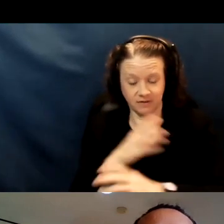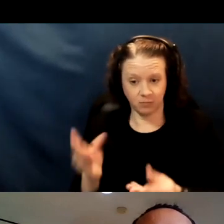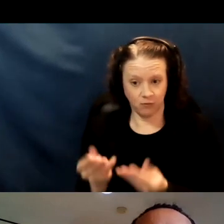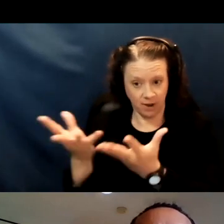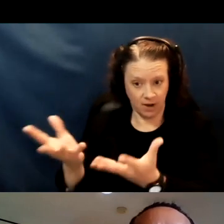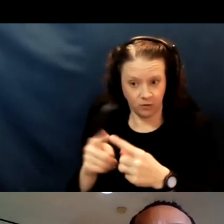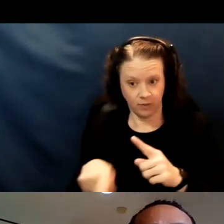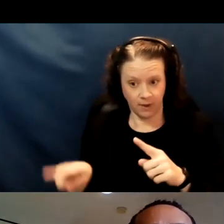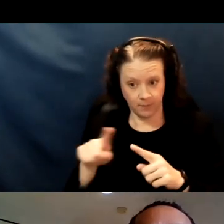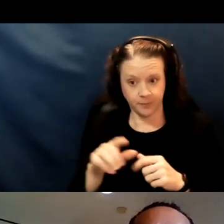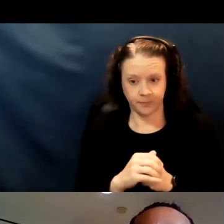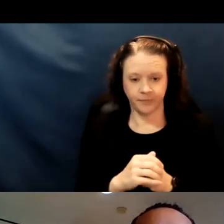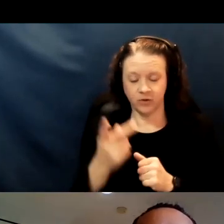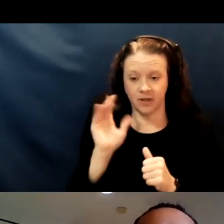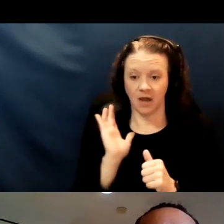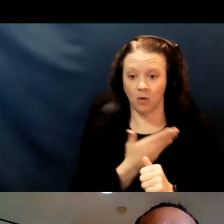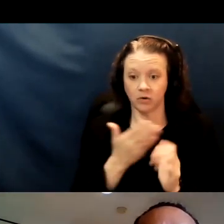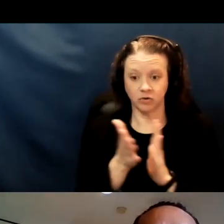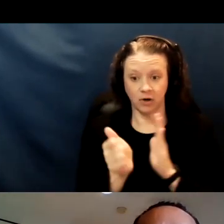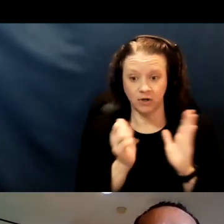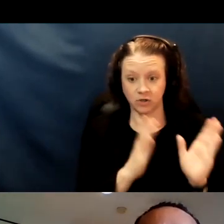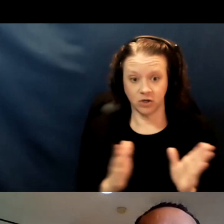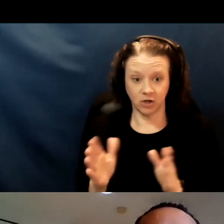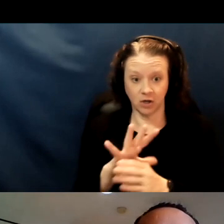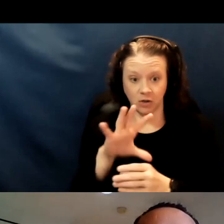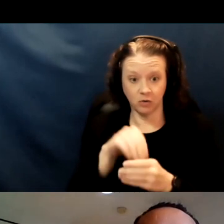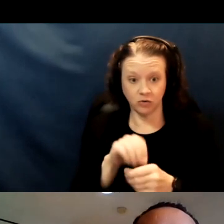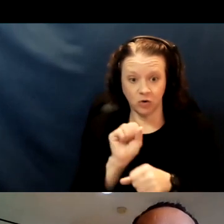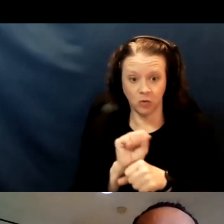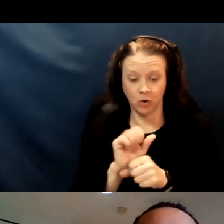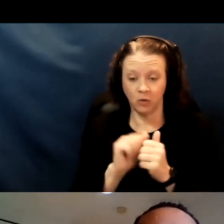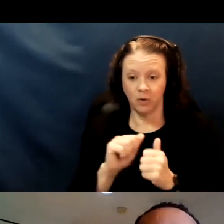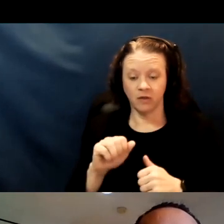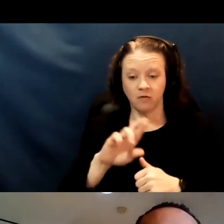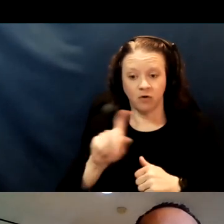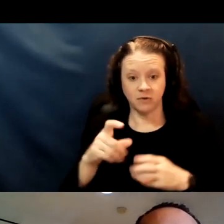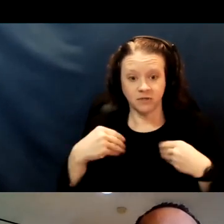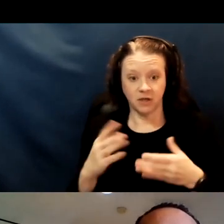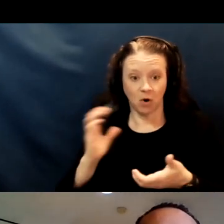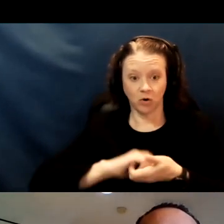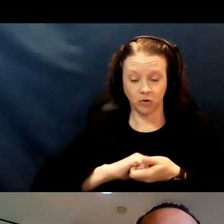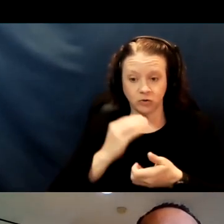And you can see our strategy includes working with pharmacy partners, home health agencies,